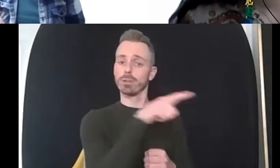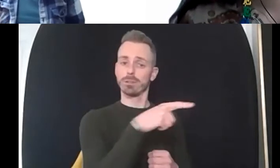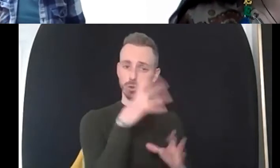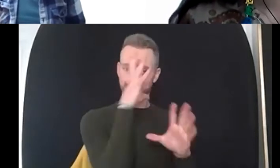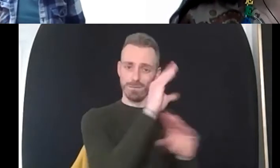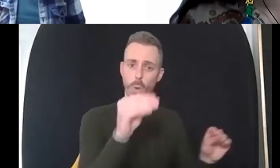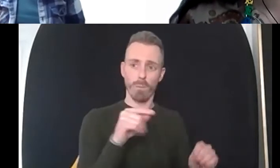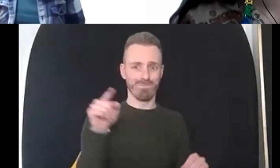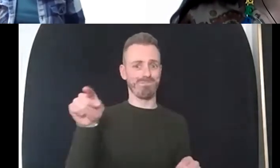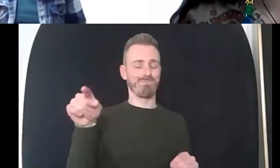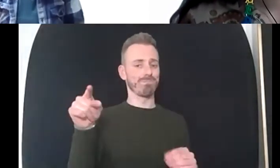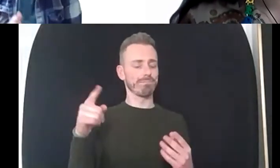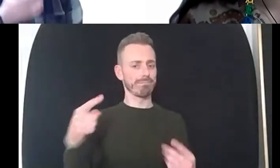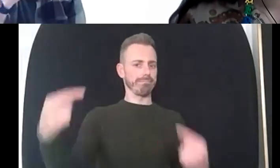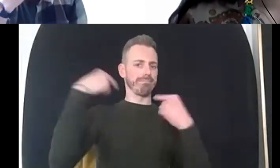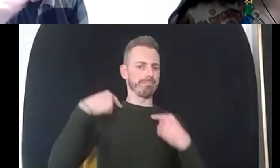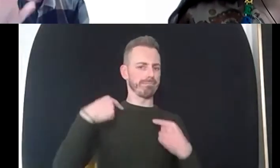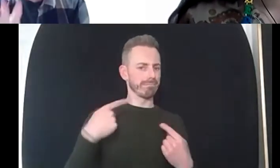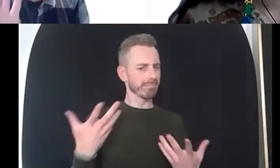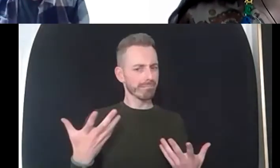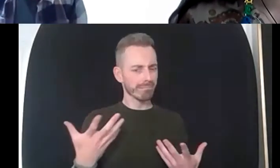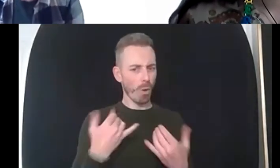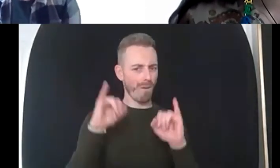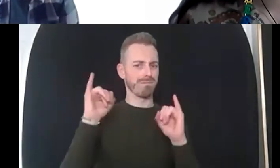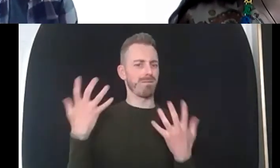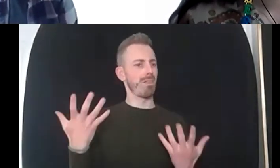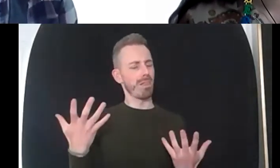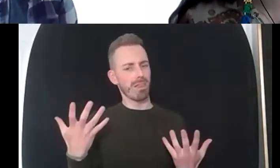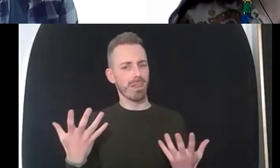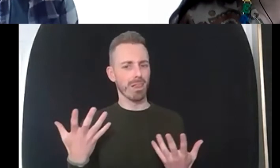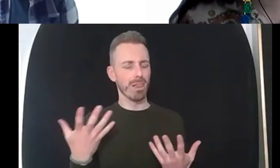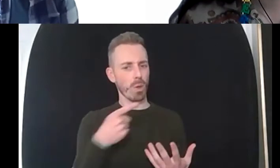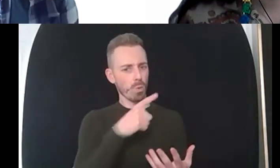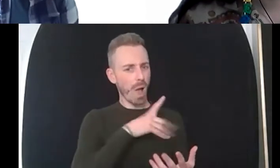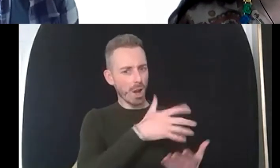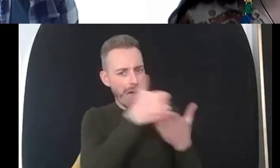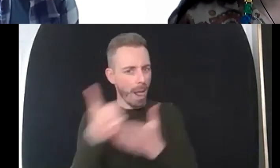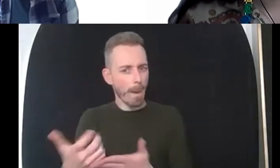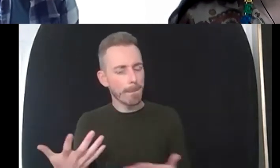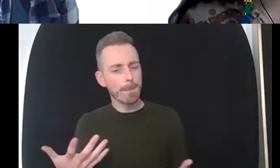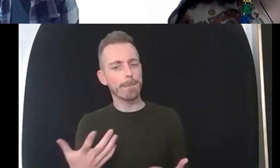didn't they help me so of course they sent me two nice free coffees um that made things much better